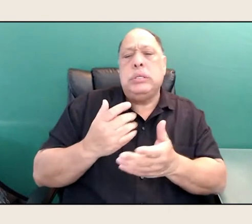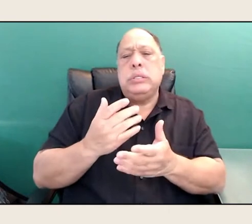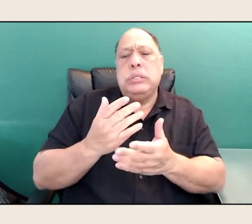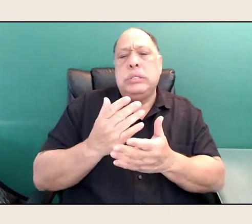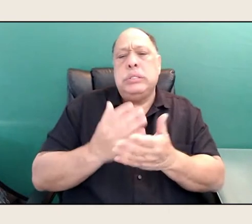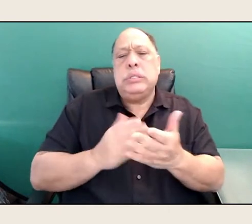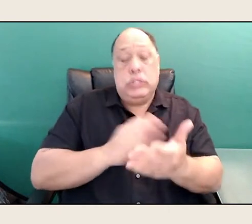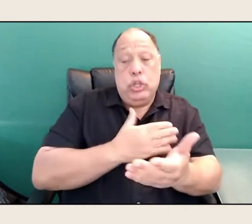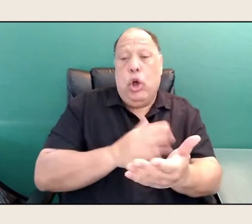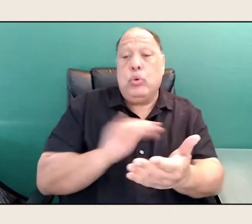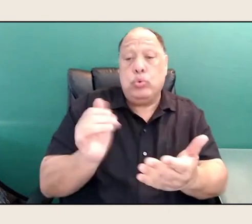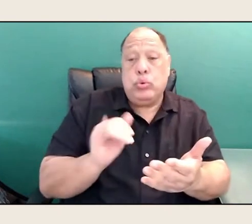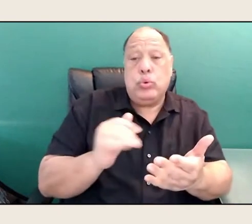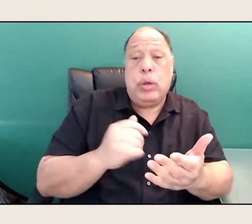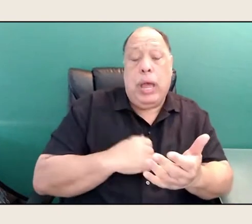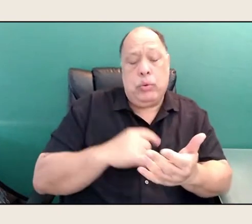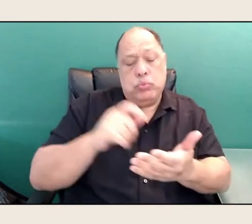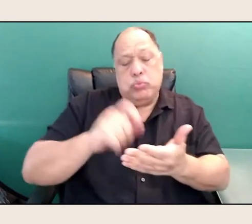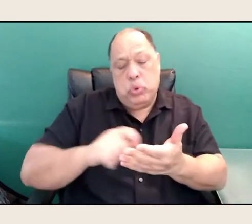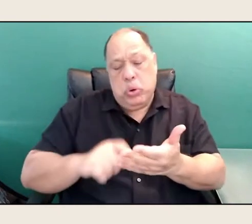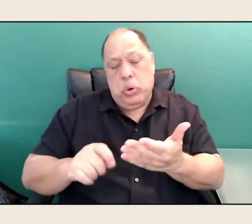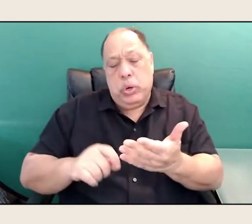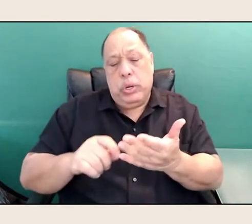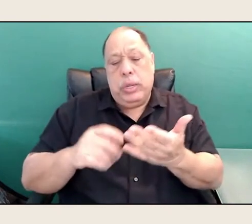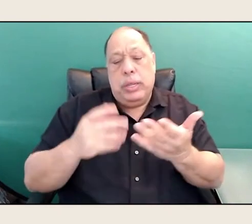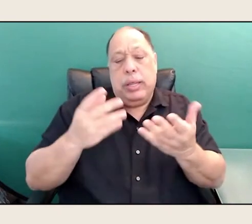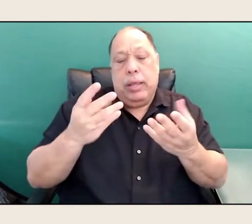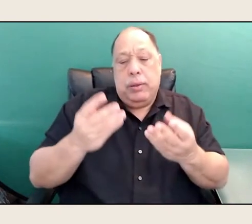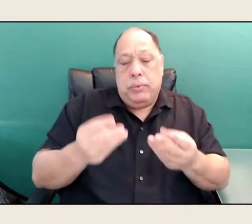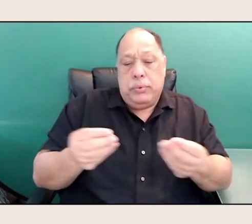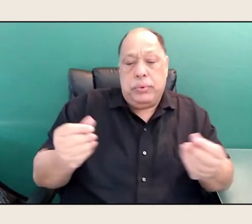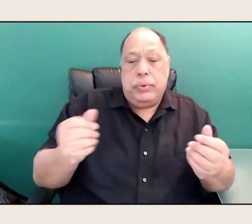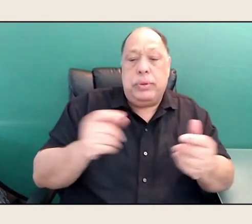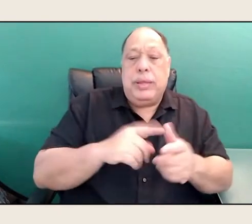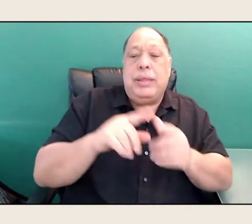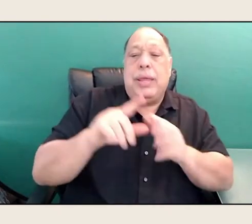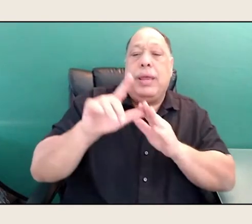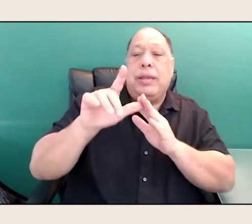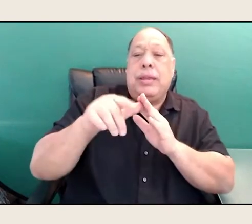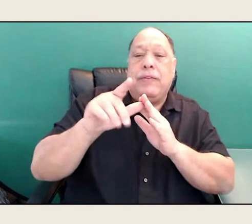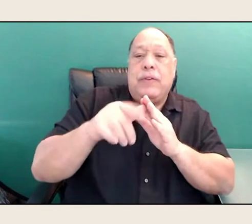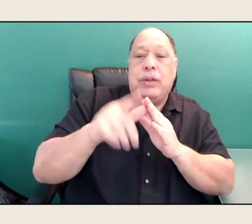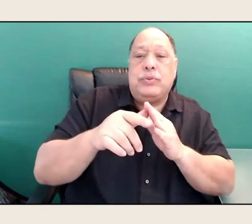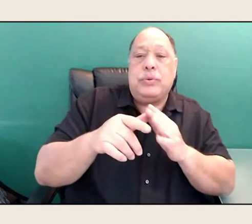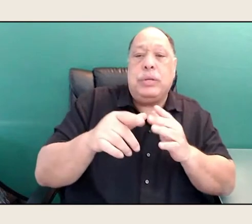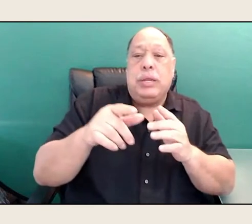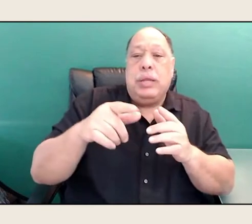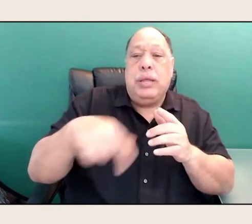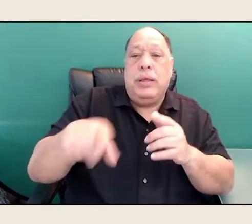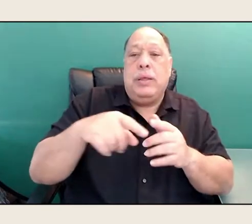and then they kind of go under, and then eventually, the poem I'll read later